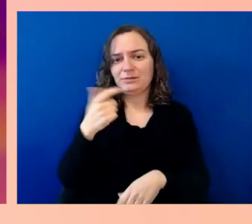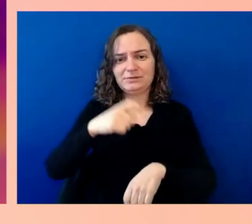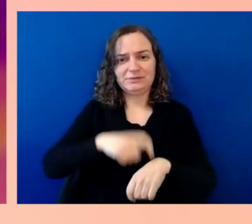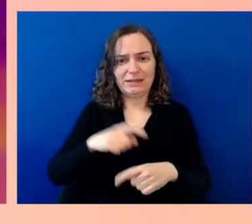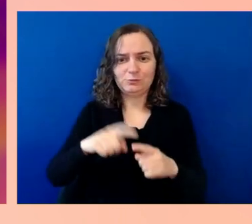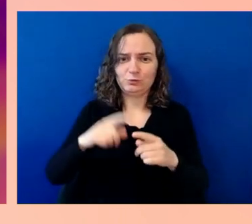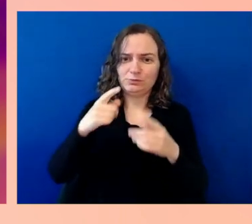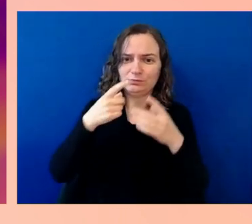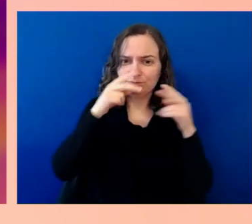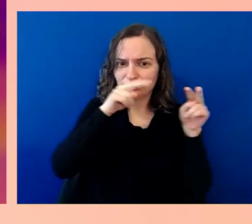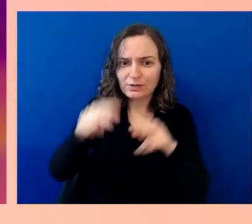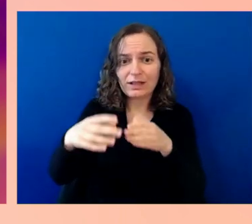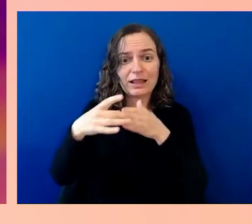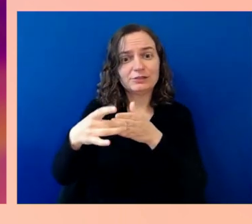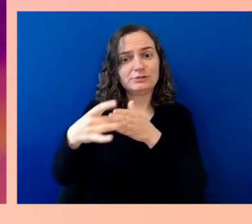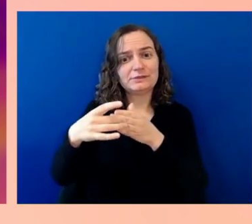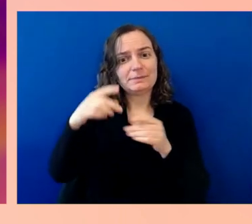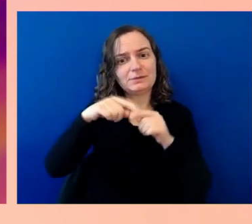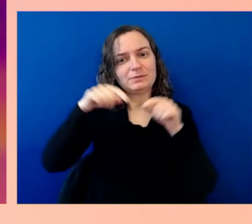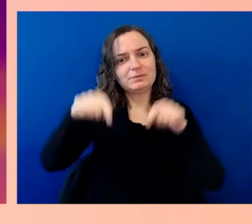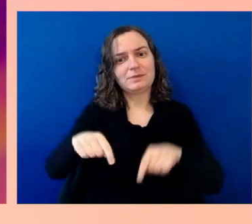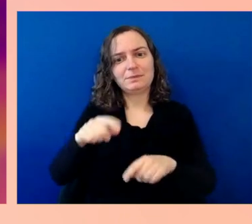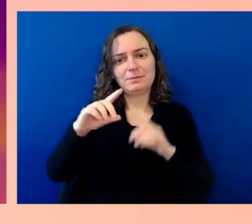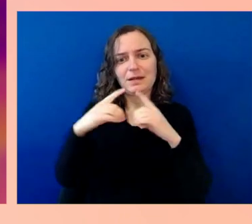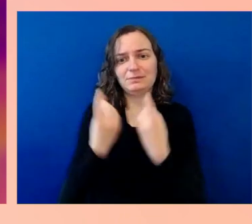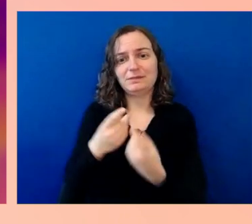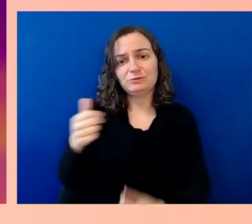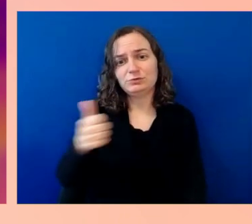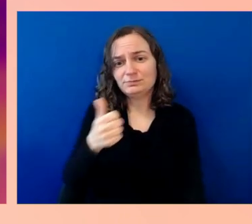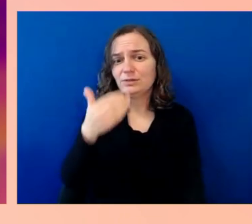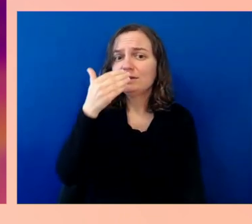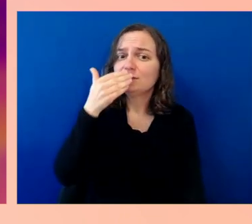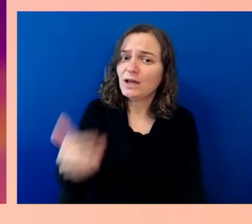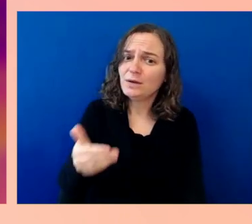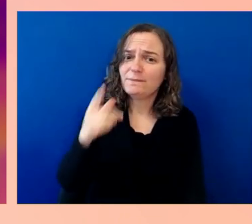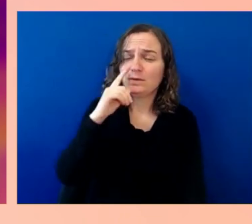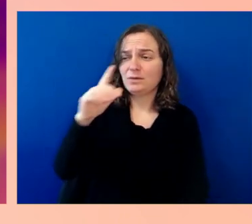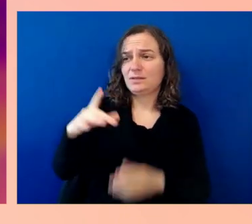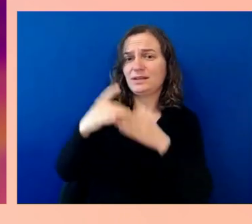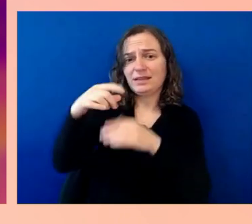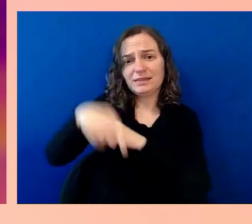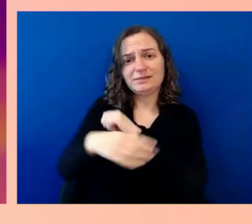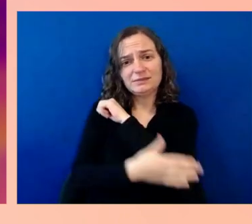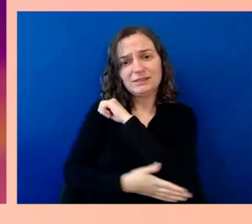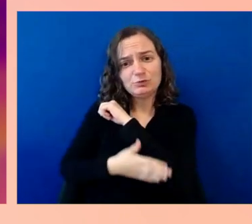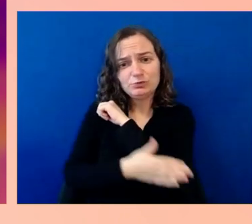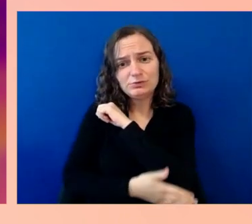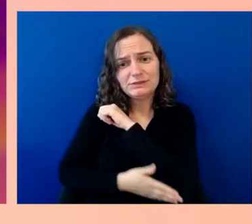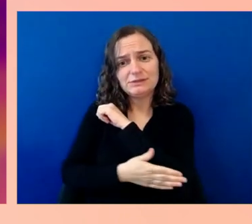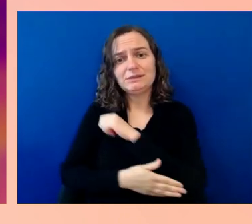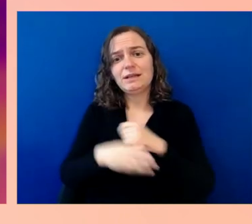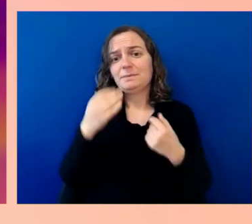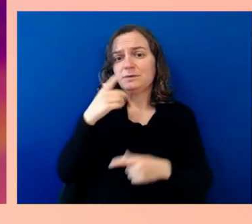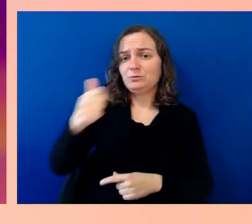not just because transportation is evolving. But as we've discussed, I think we appreciate more clearly